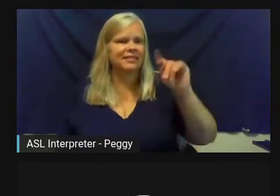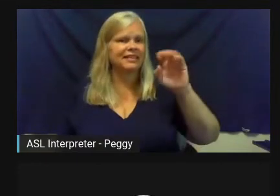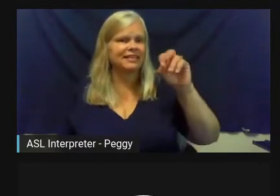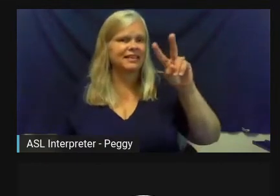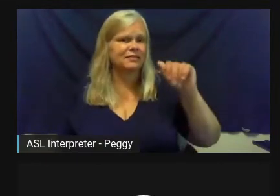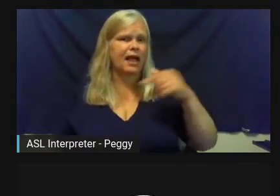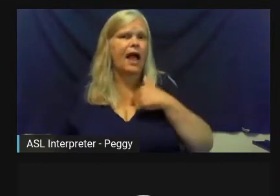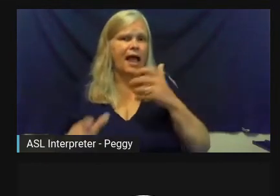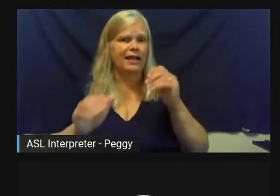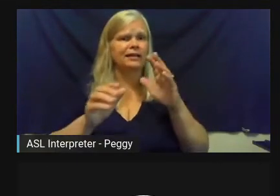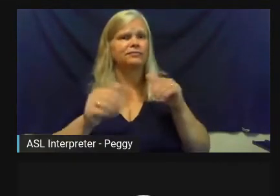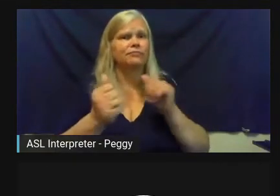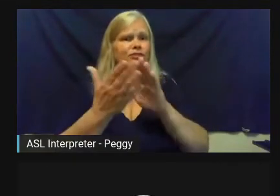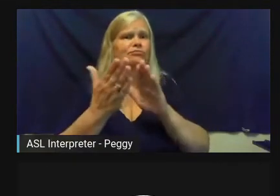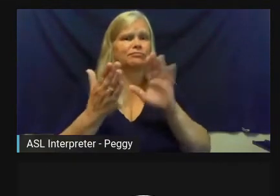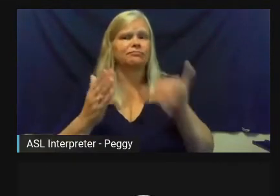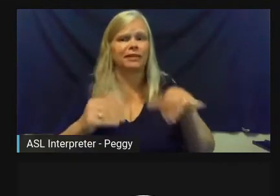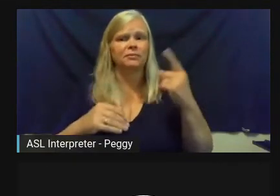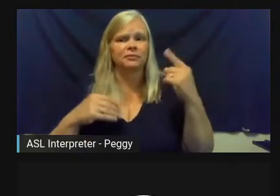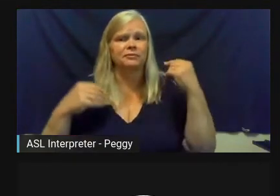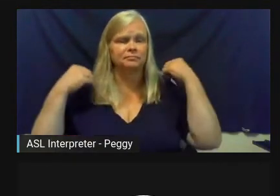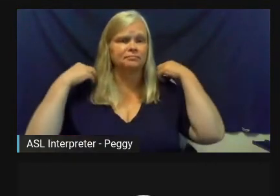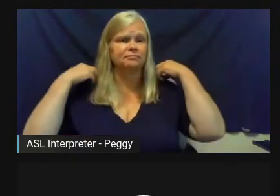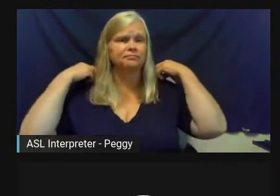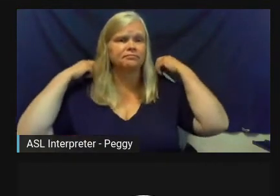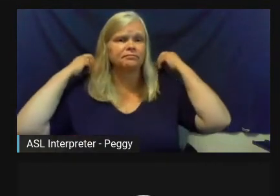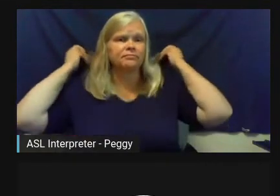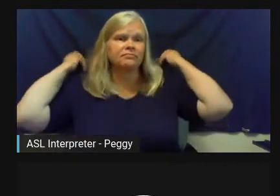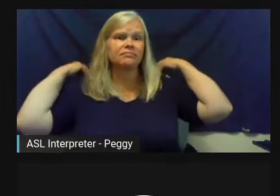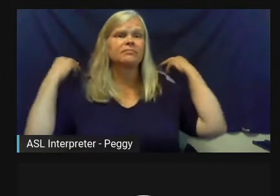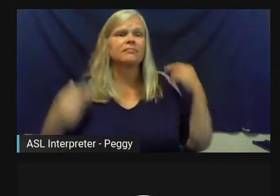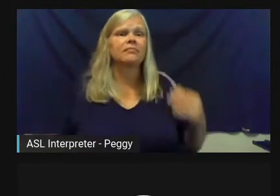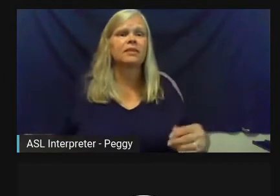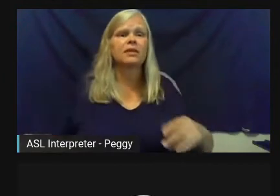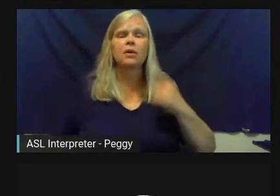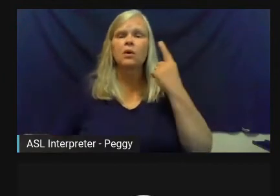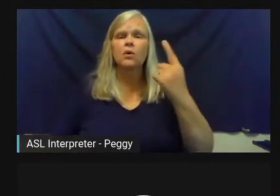One is just not underestimating the creative juice they